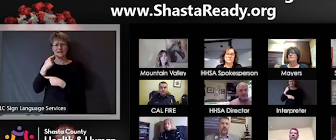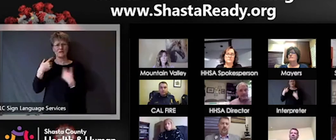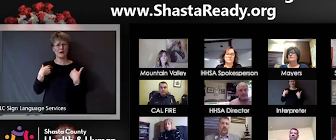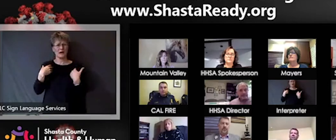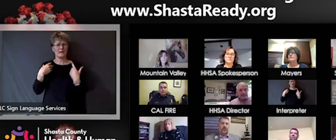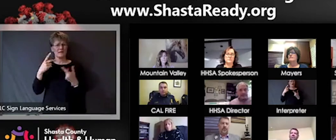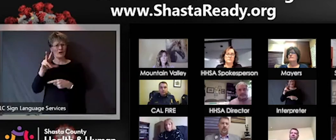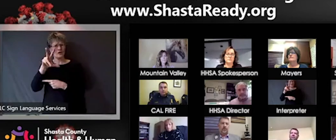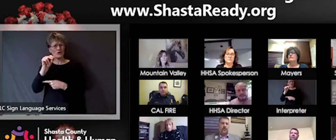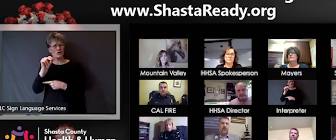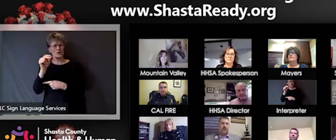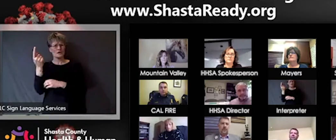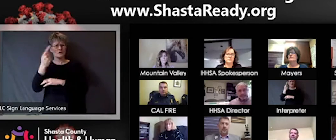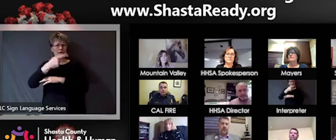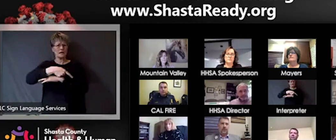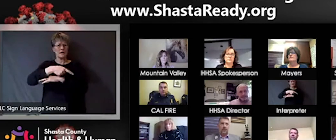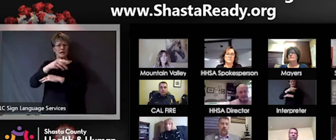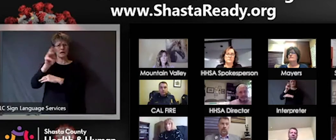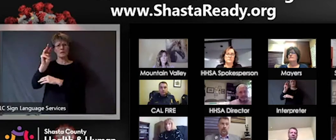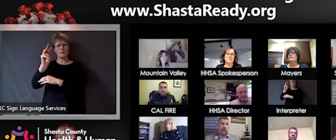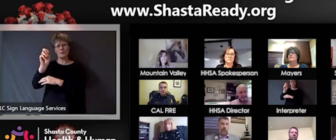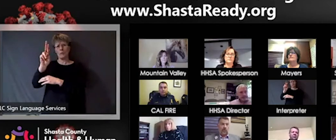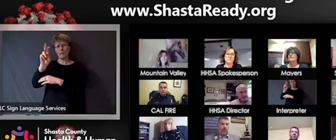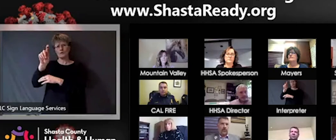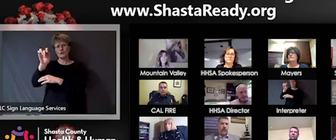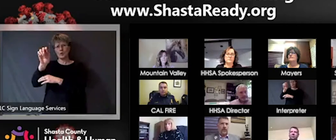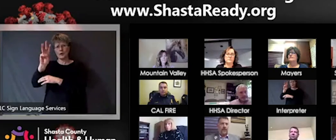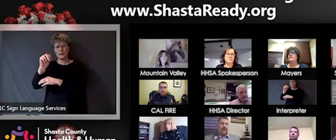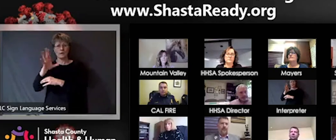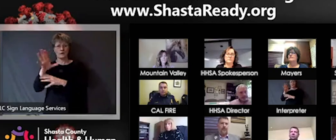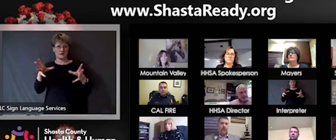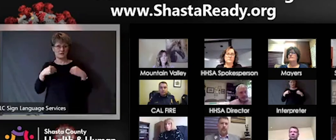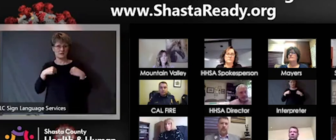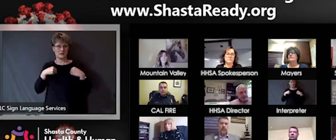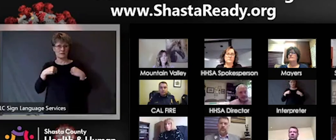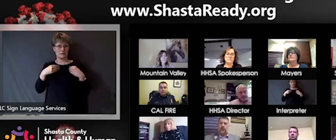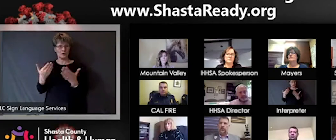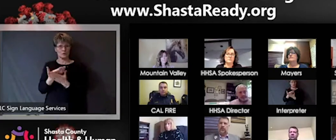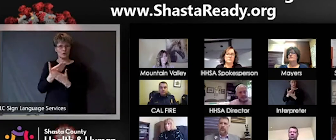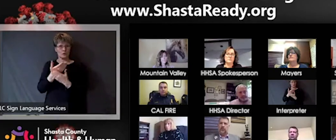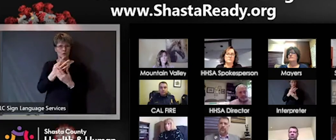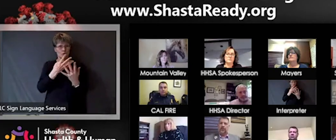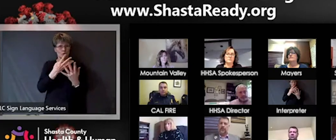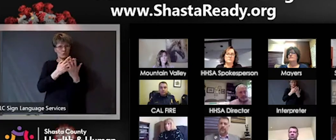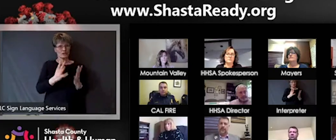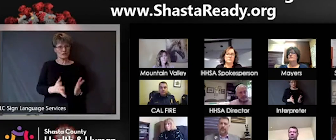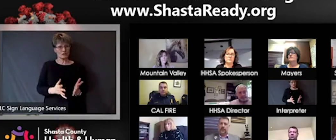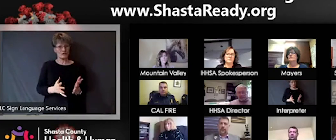from County lockups, how close is the jail to being full capacity and are have